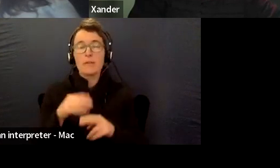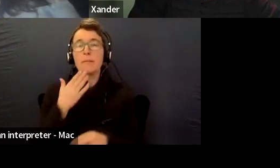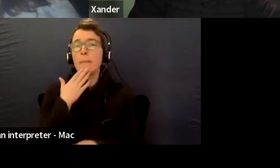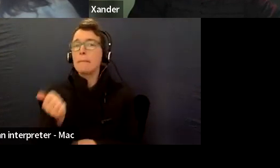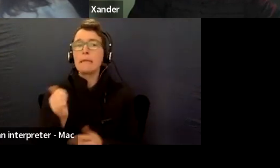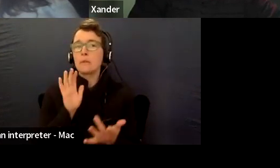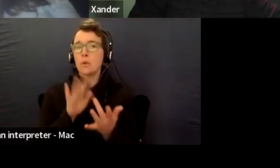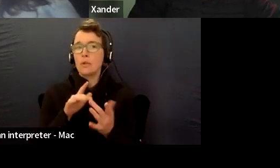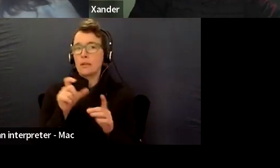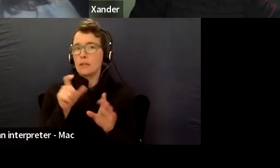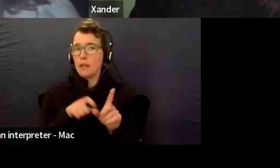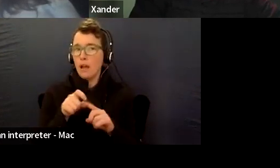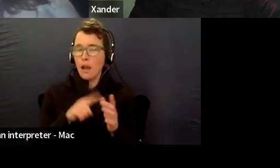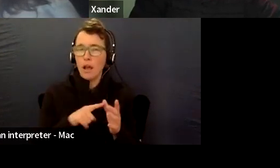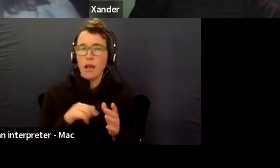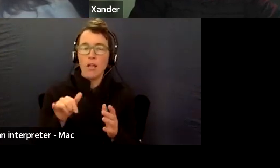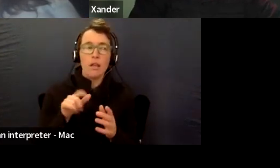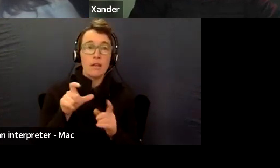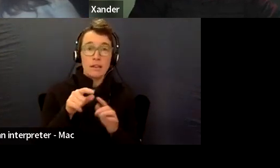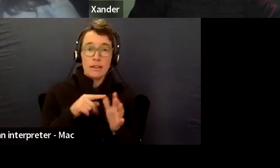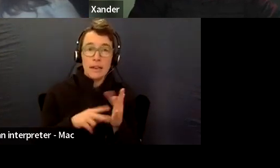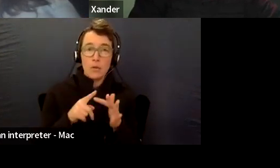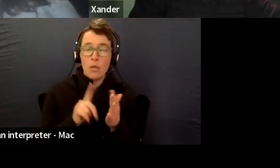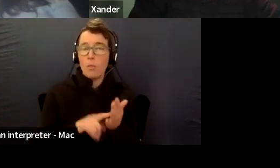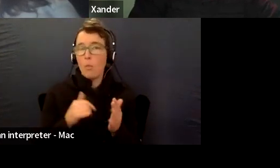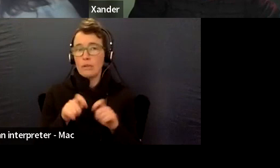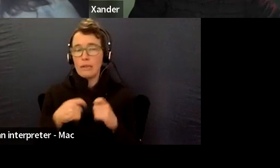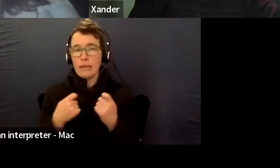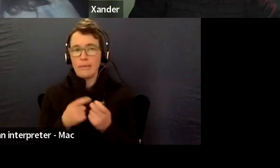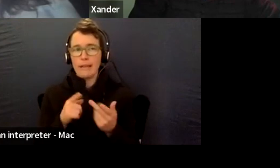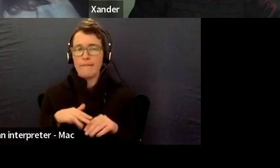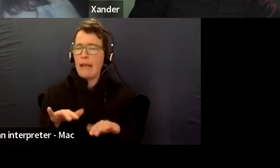either of the team. If you have any concerns that you want to discuss.